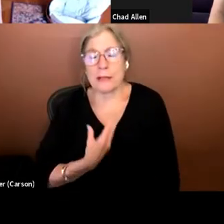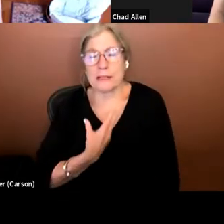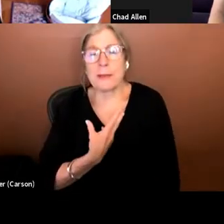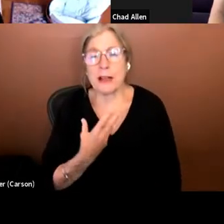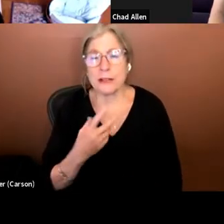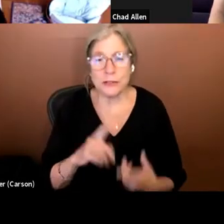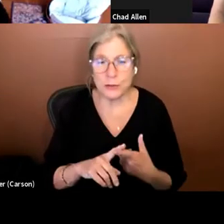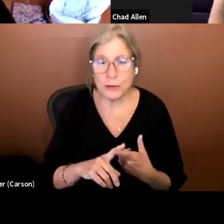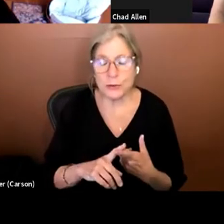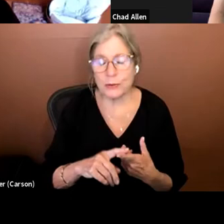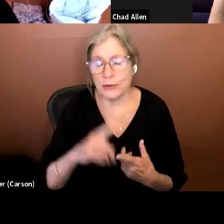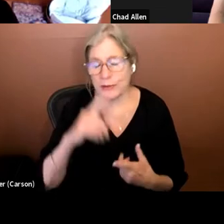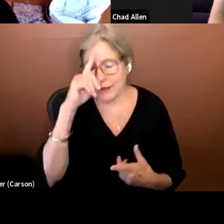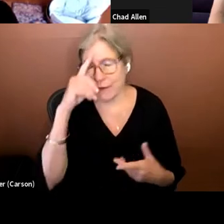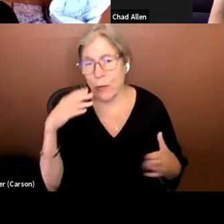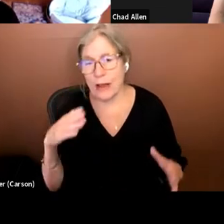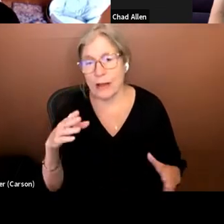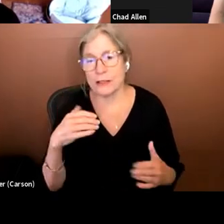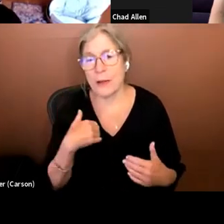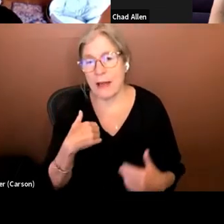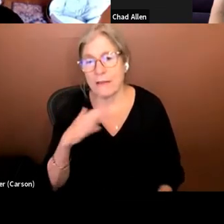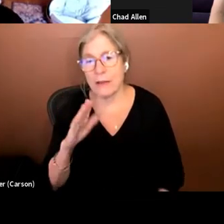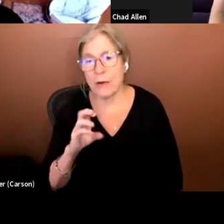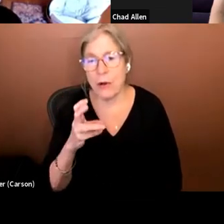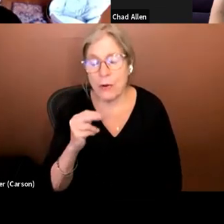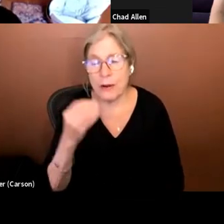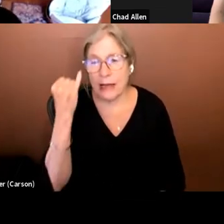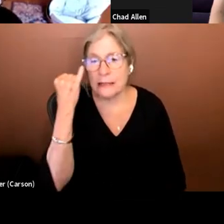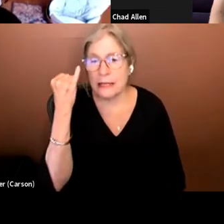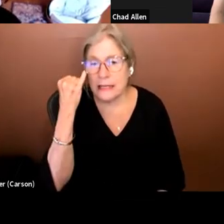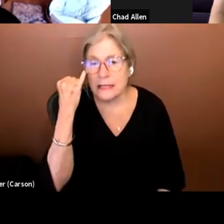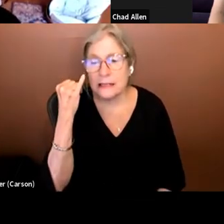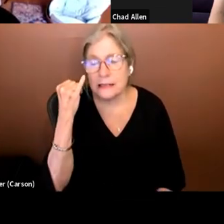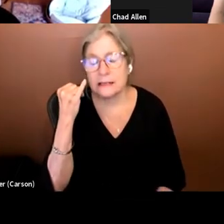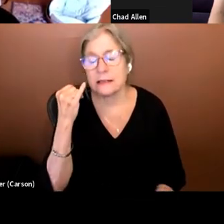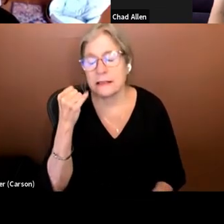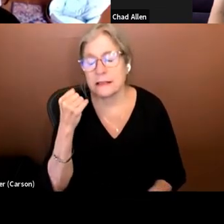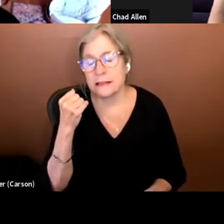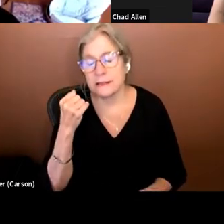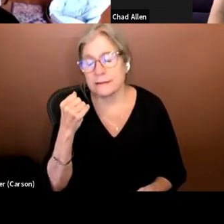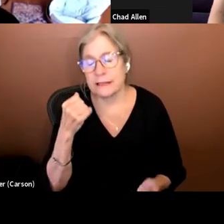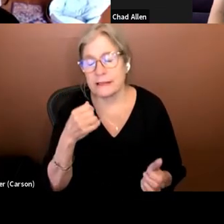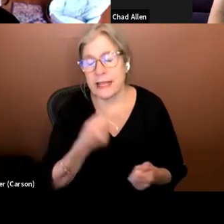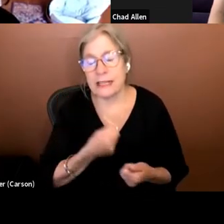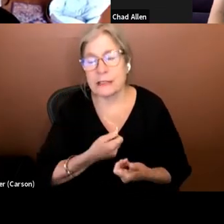up with a way to have your own ideas expressed. As a